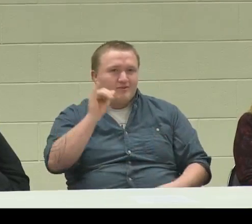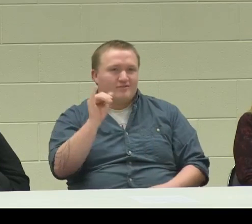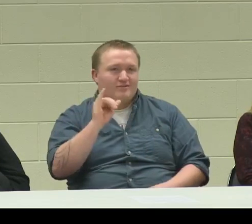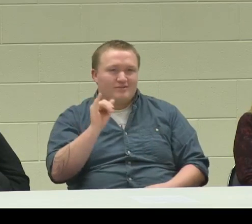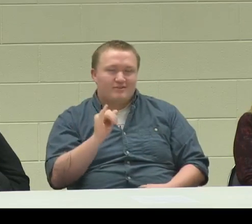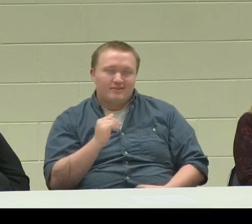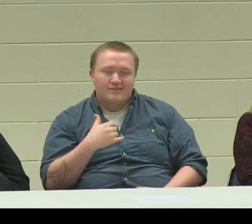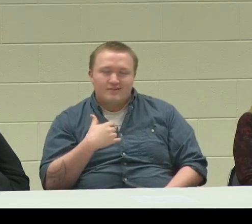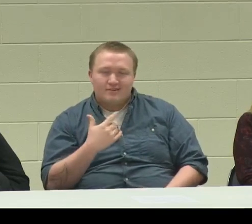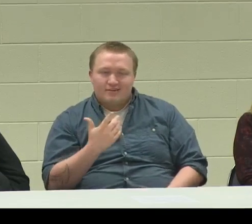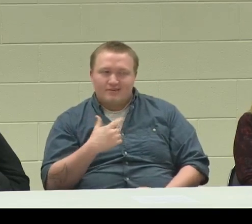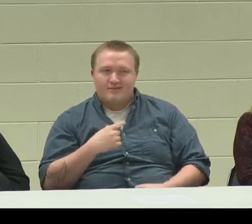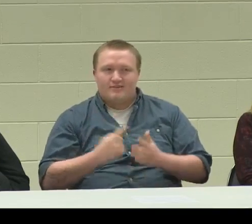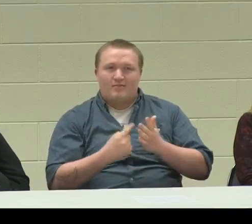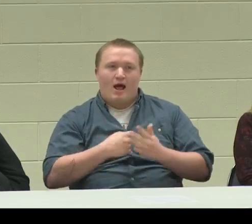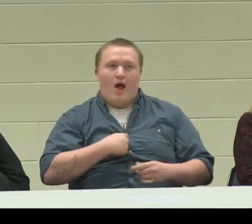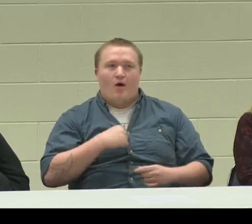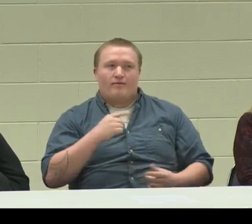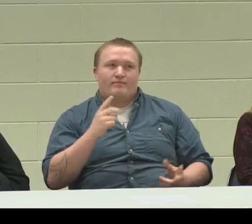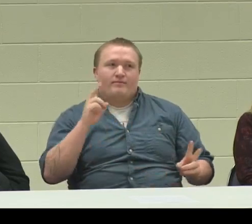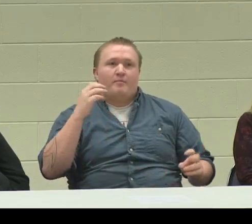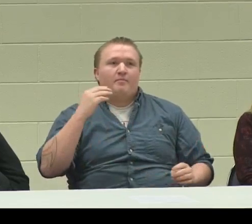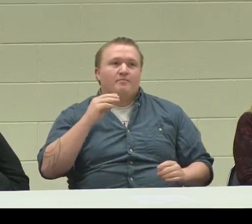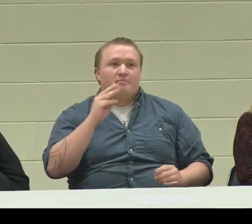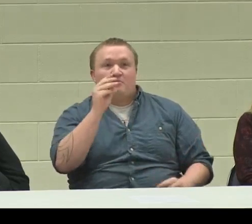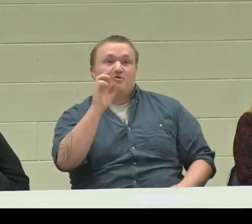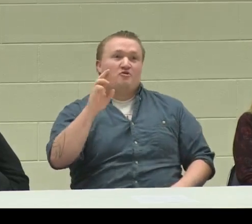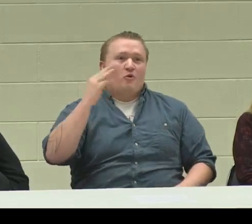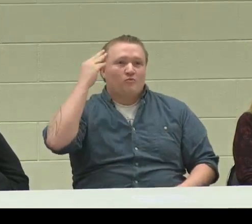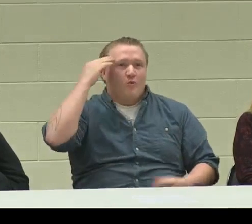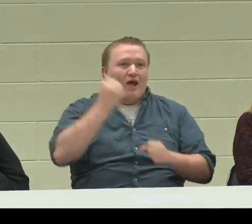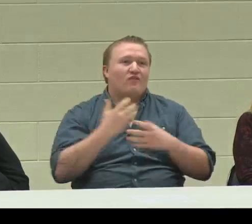Sometimes I acted up a little bit. I have to admit.